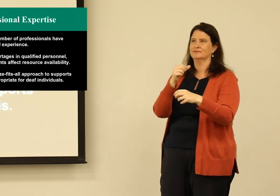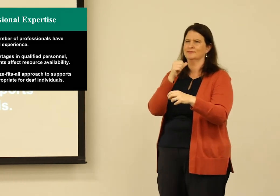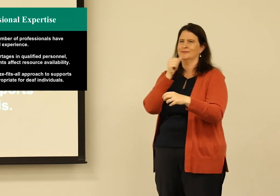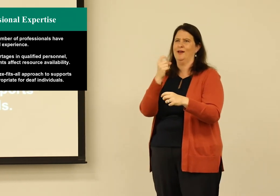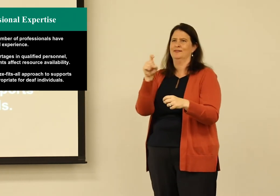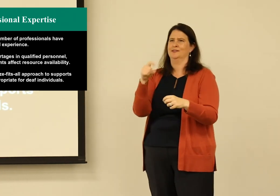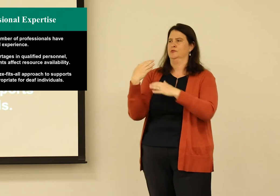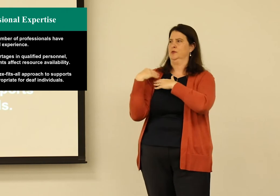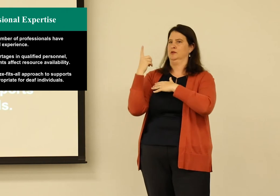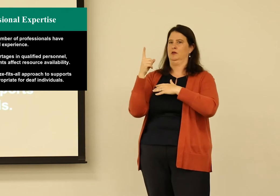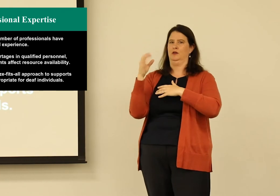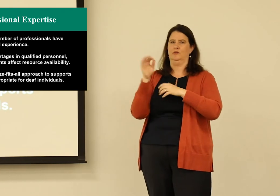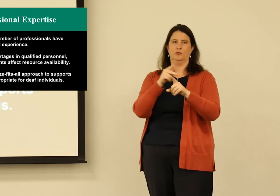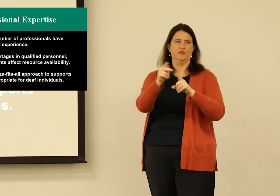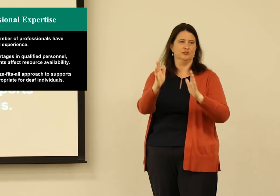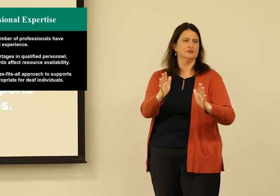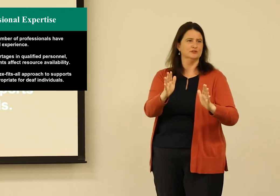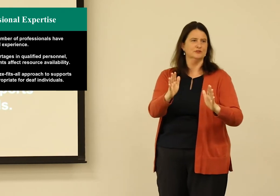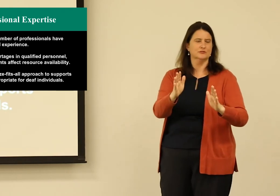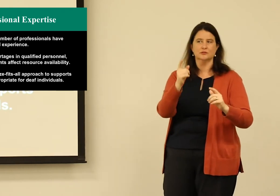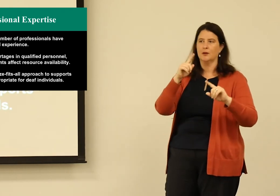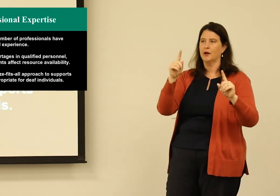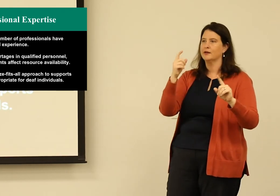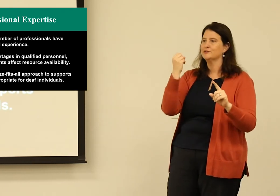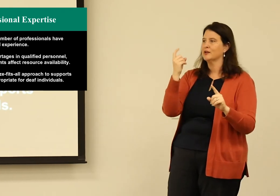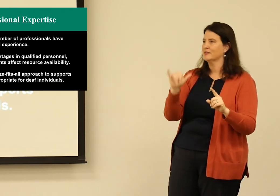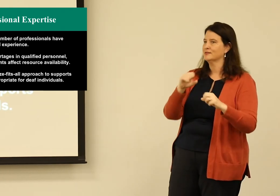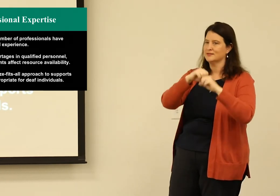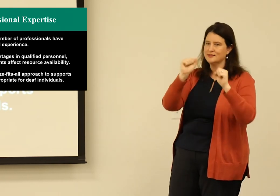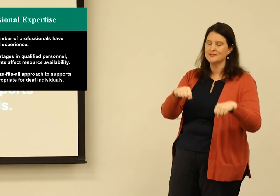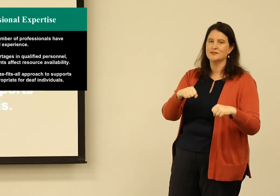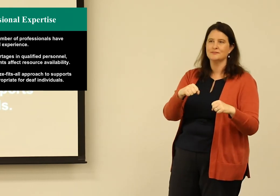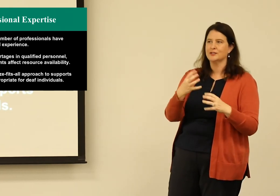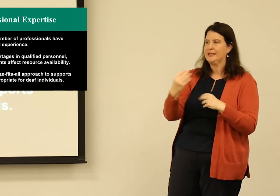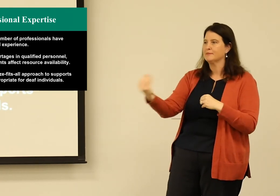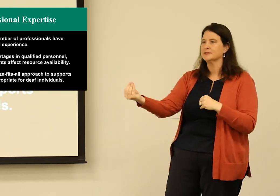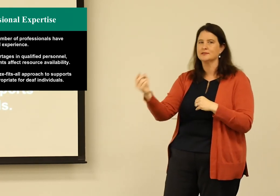to this type of thing is not necessarily the responsibility of the professional,